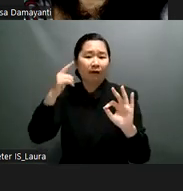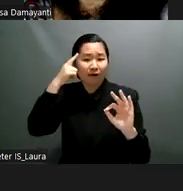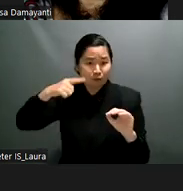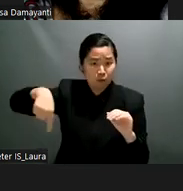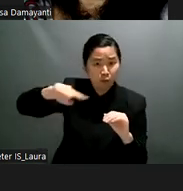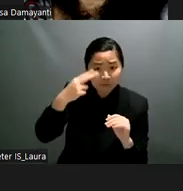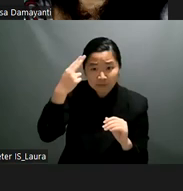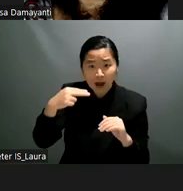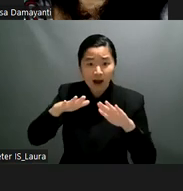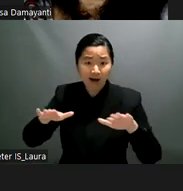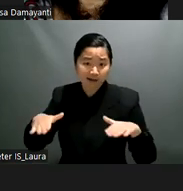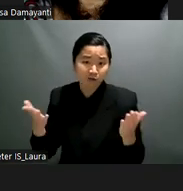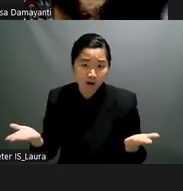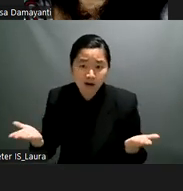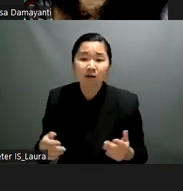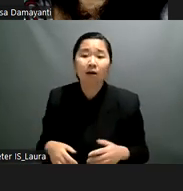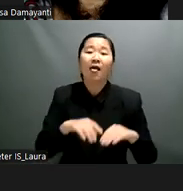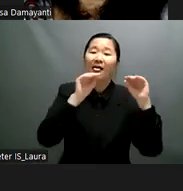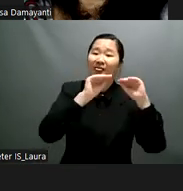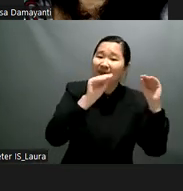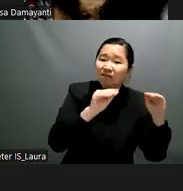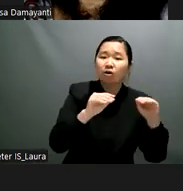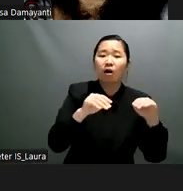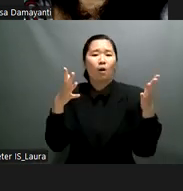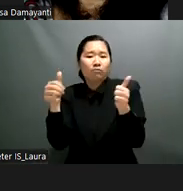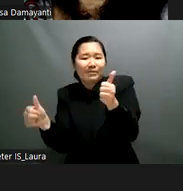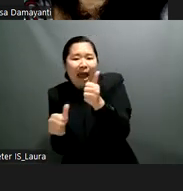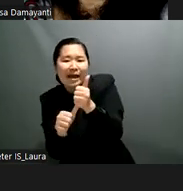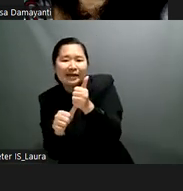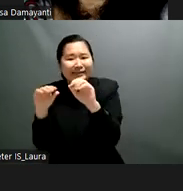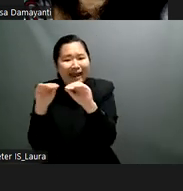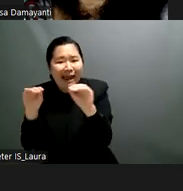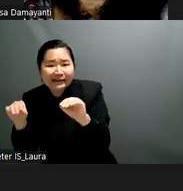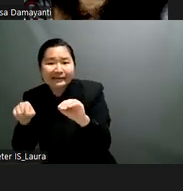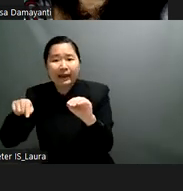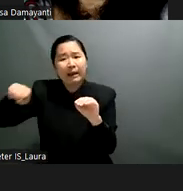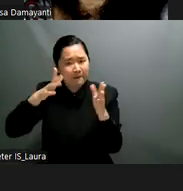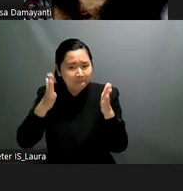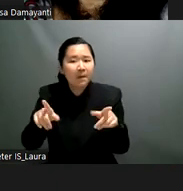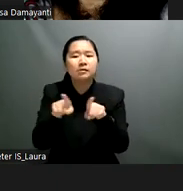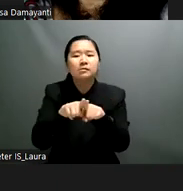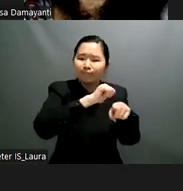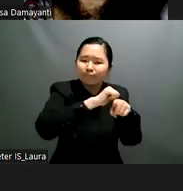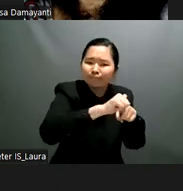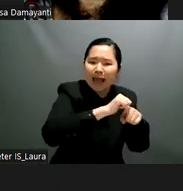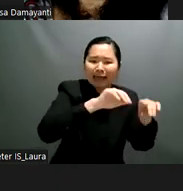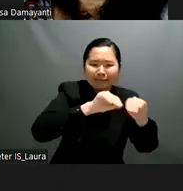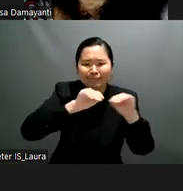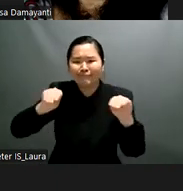to learning for example of braille as also recognized in the crpd article 24. now just on a